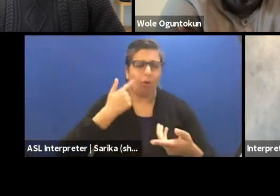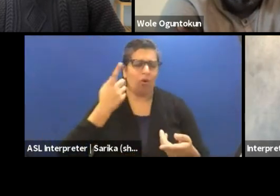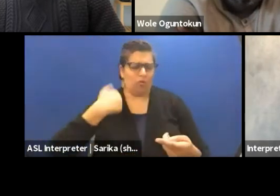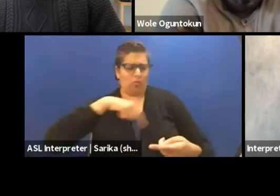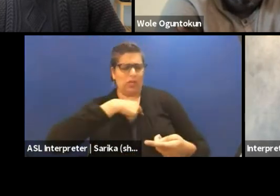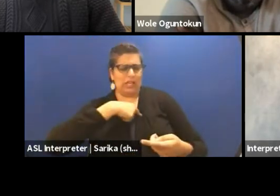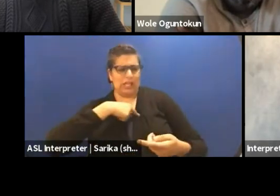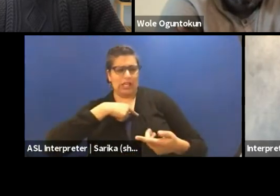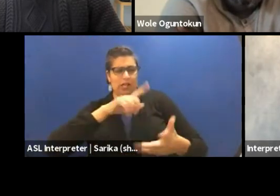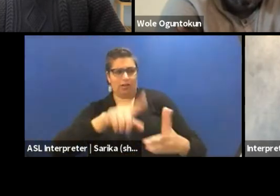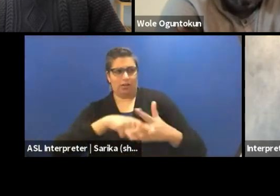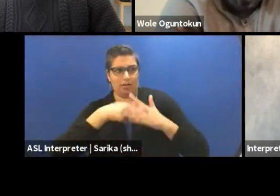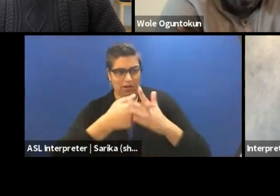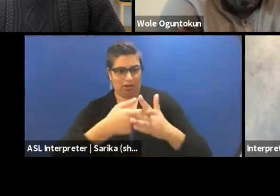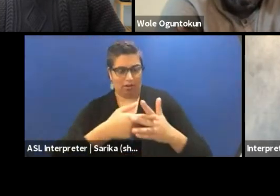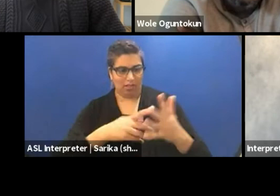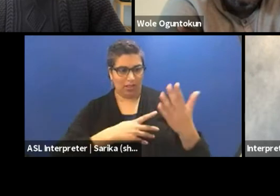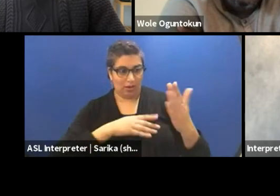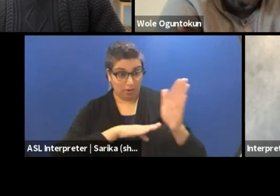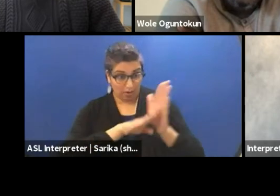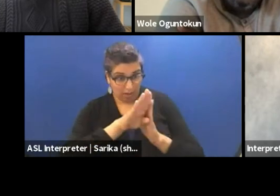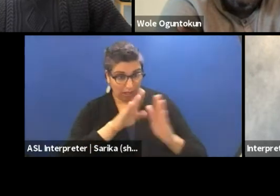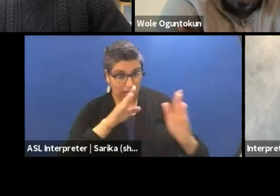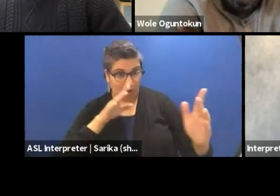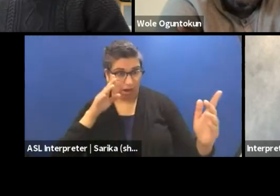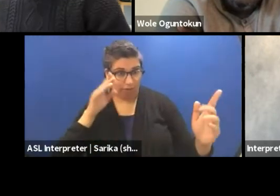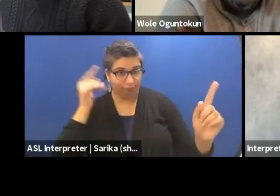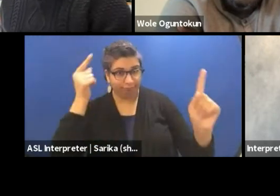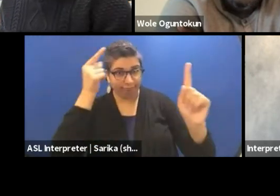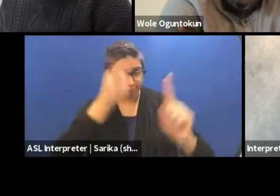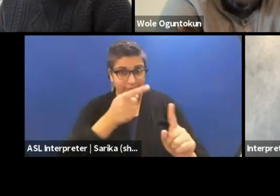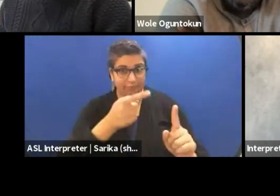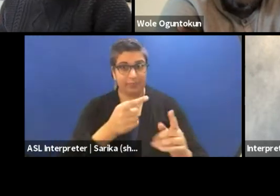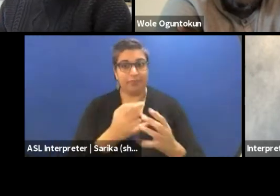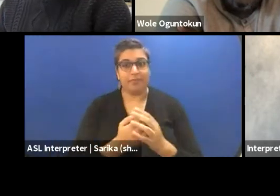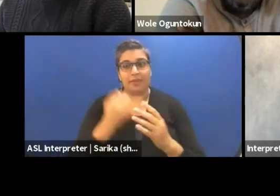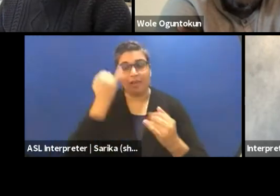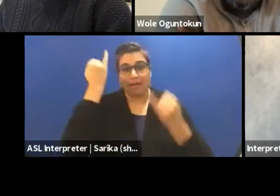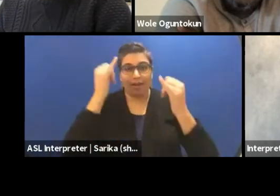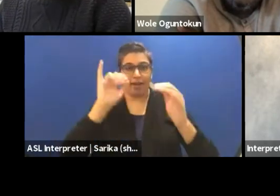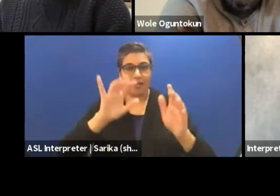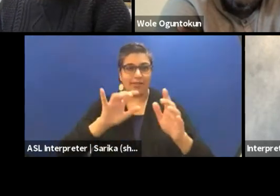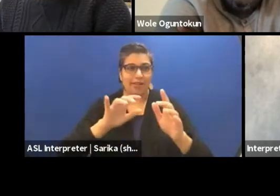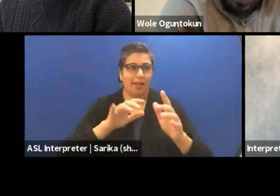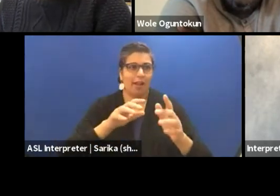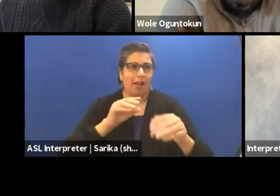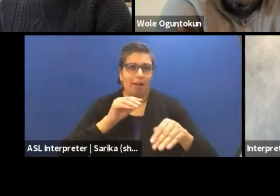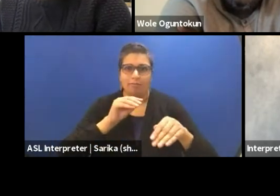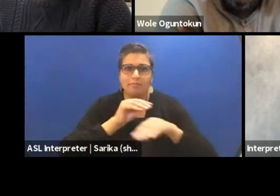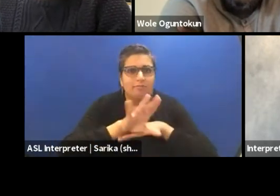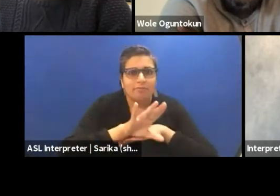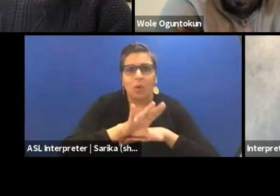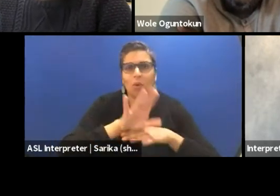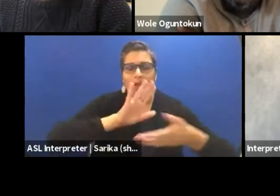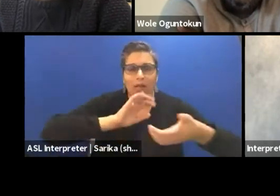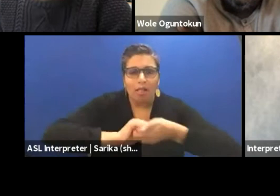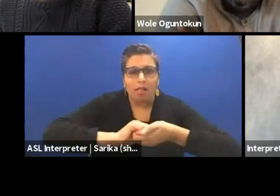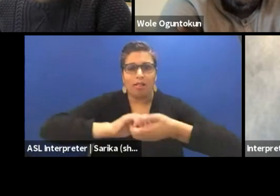that we have developed and we are working towards. So there is an idea of imposing and collaborating. There's a very thin line there